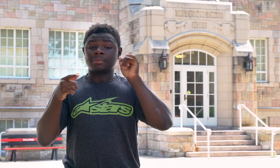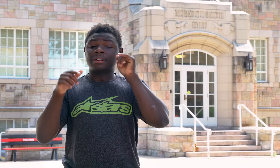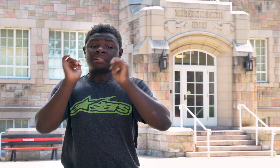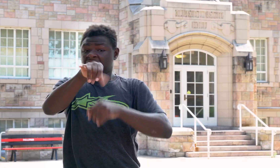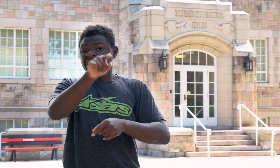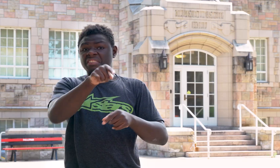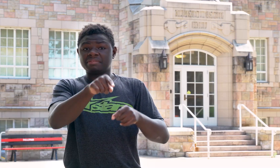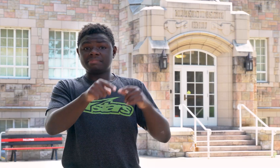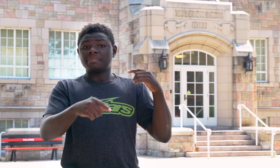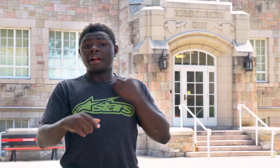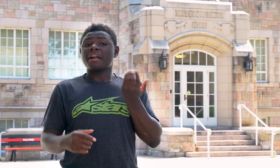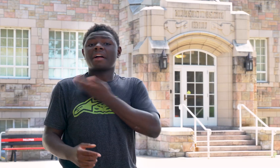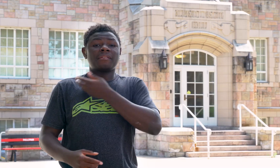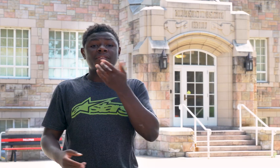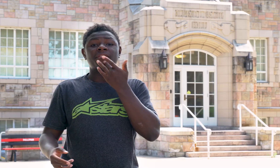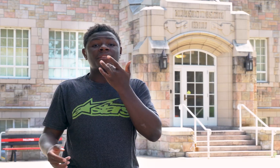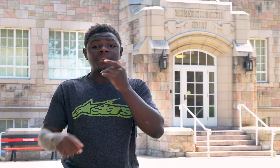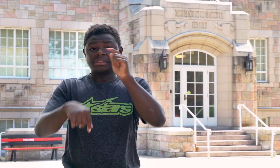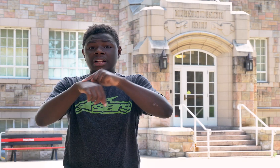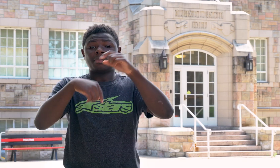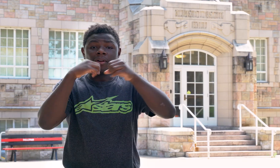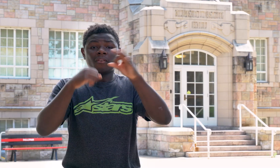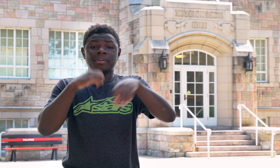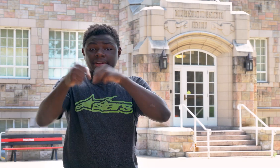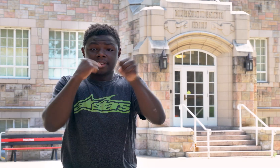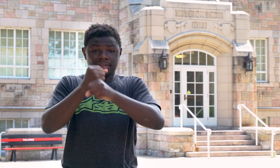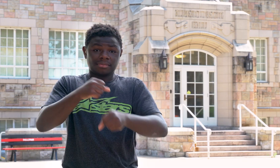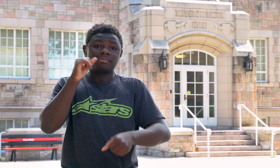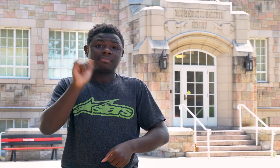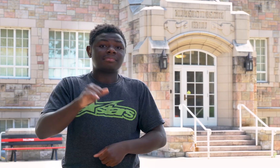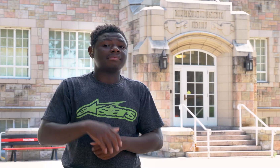And that's our favorite time of year.